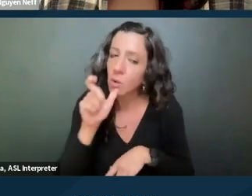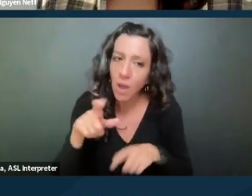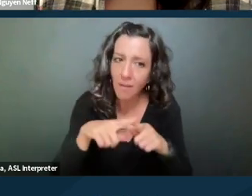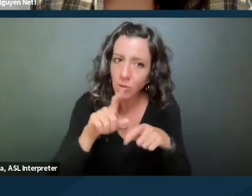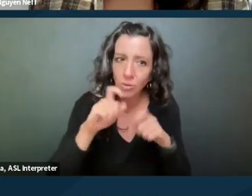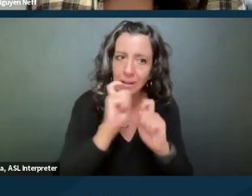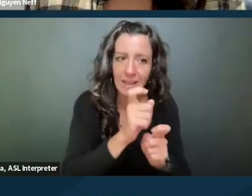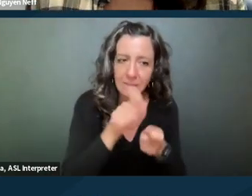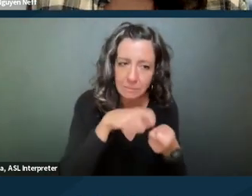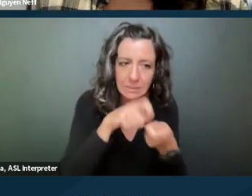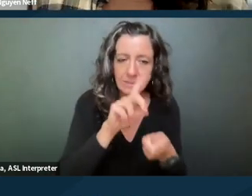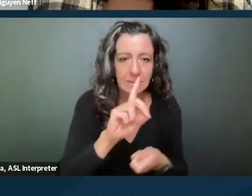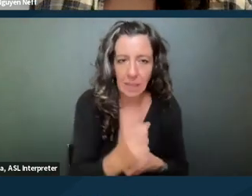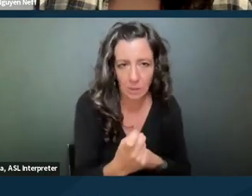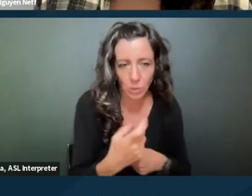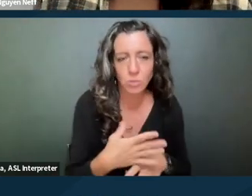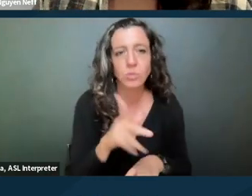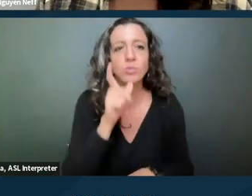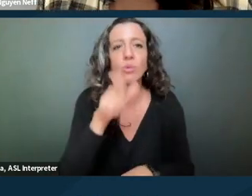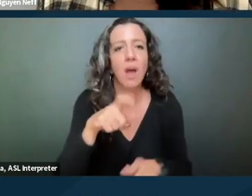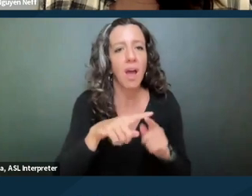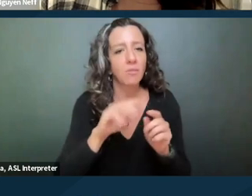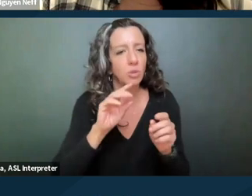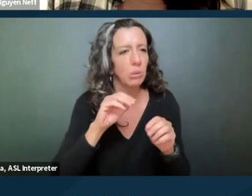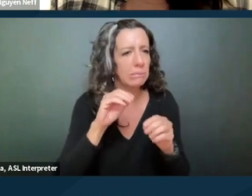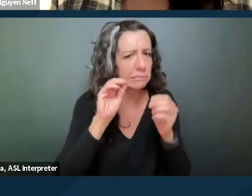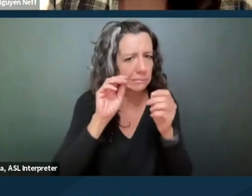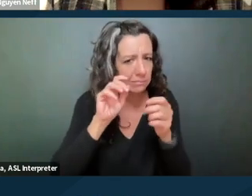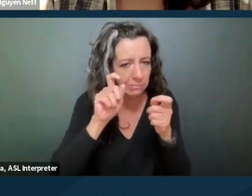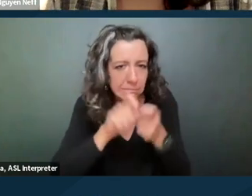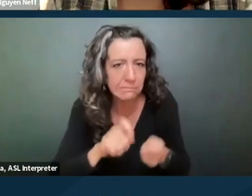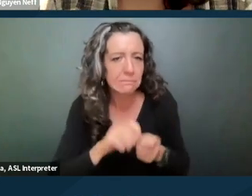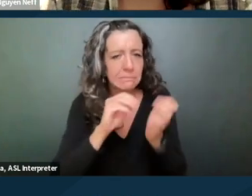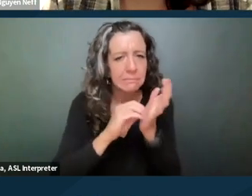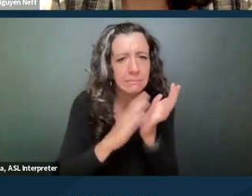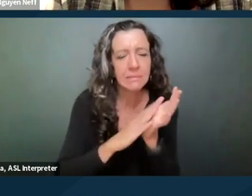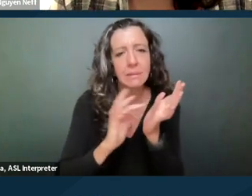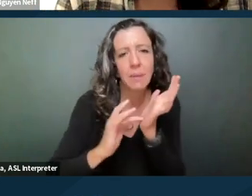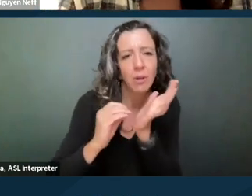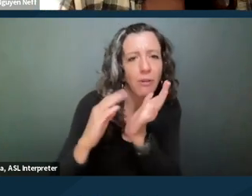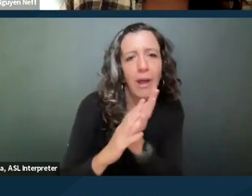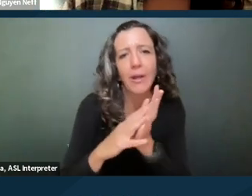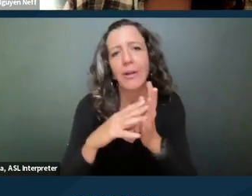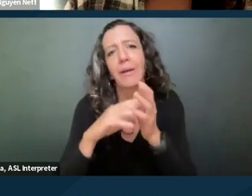you don't have to give like official medical records to explain your disability,